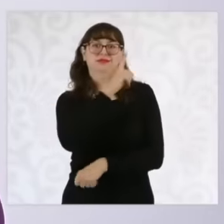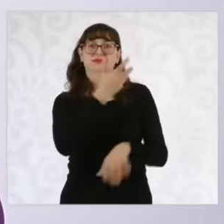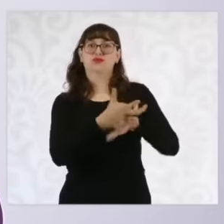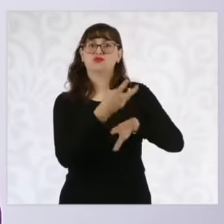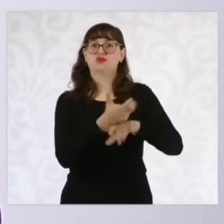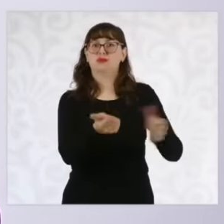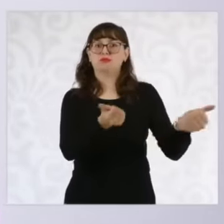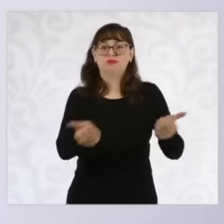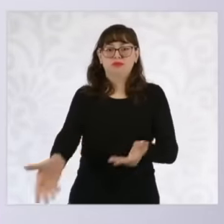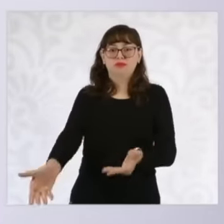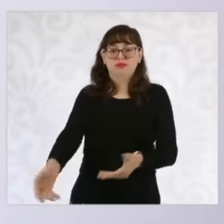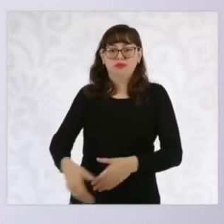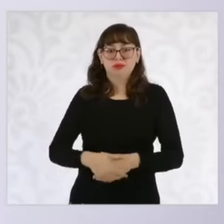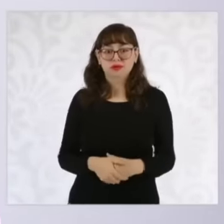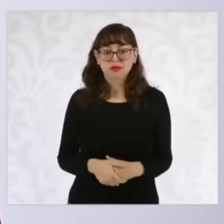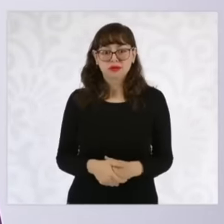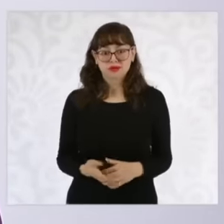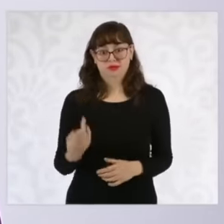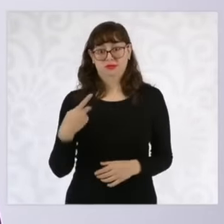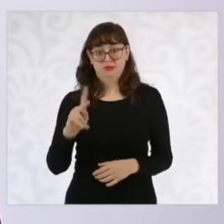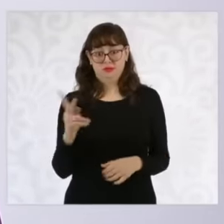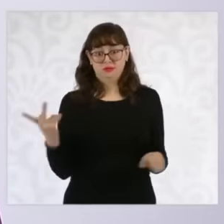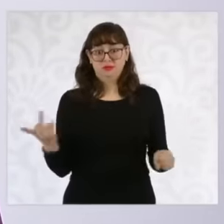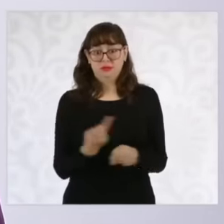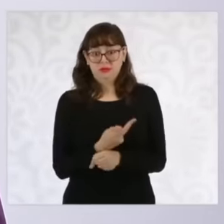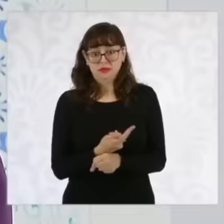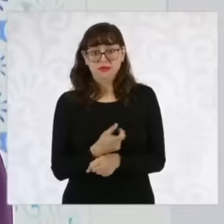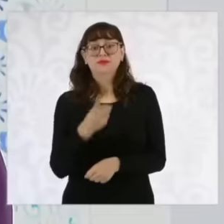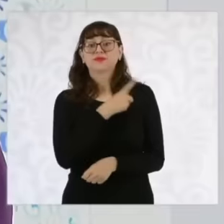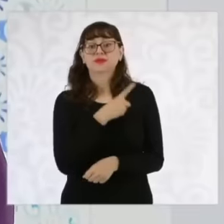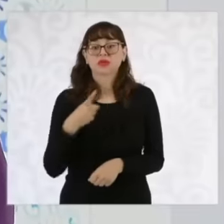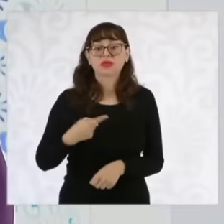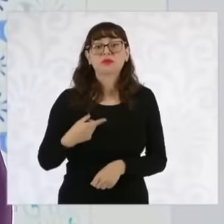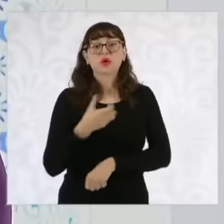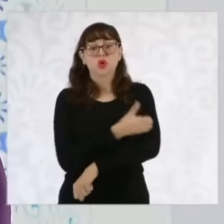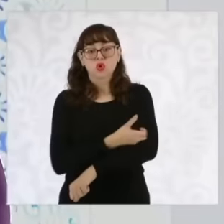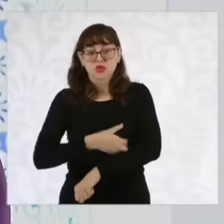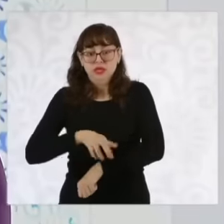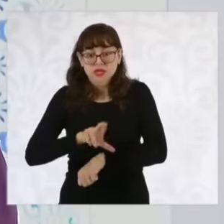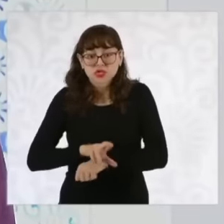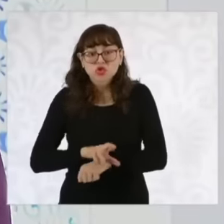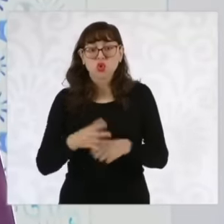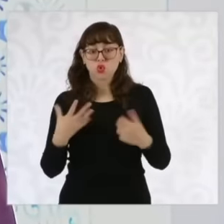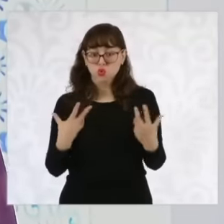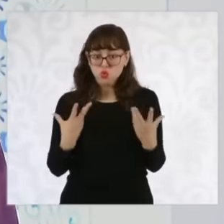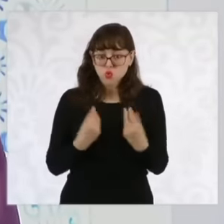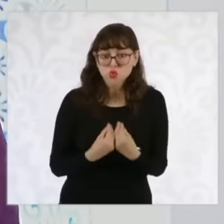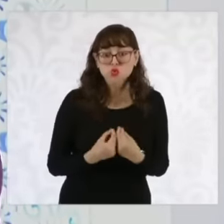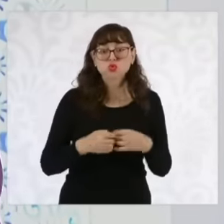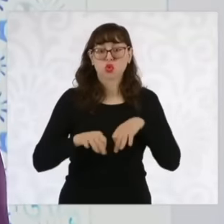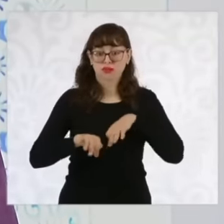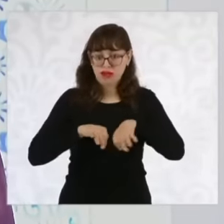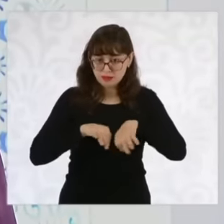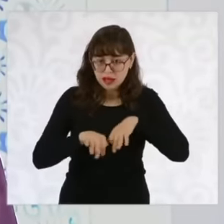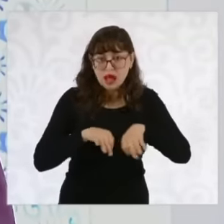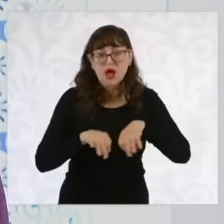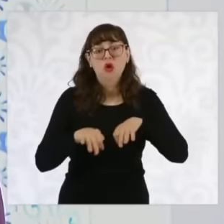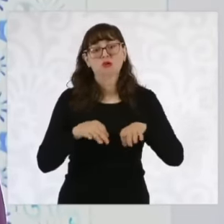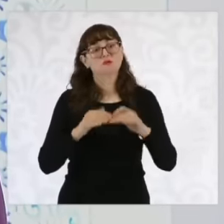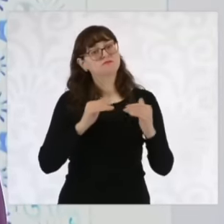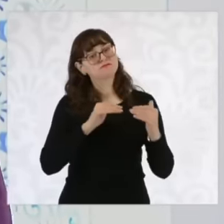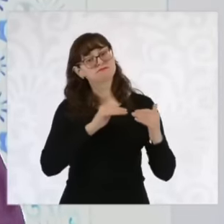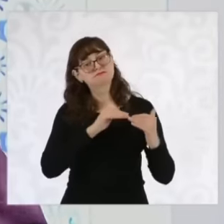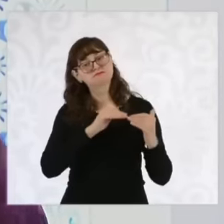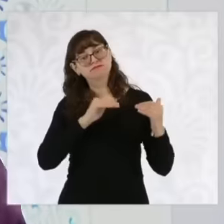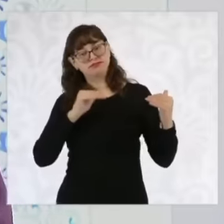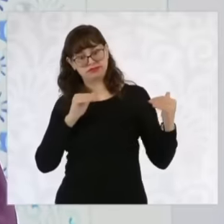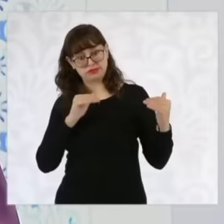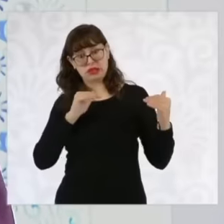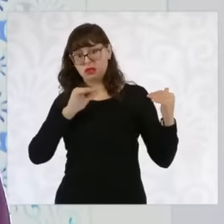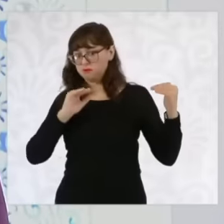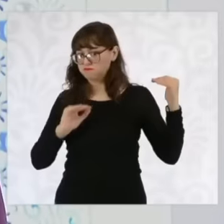joint work must always be like this but with sovereignty without subordination but with